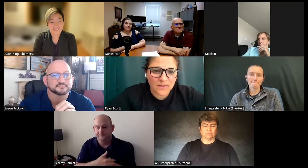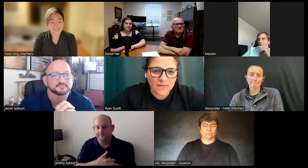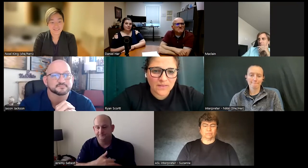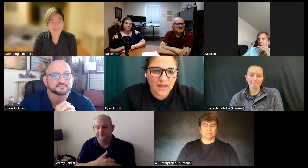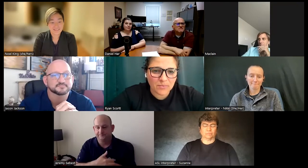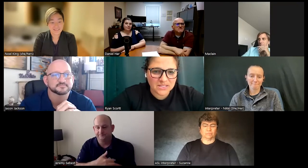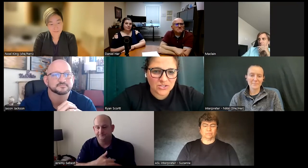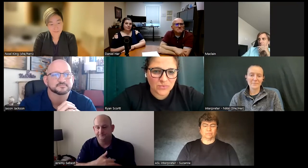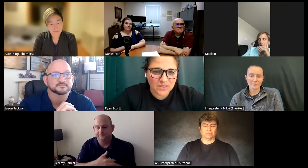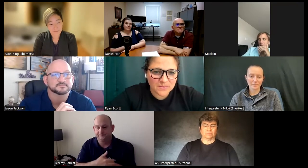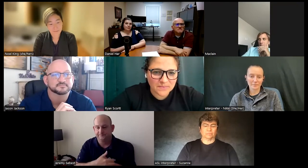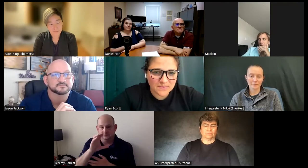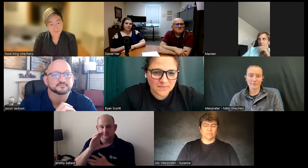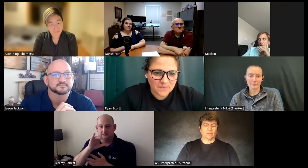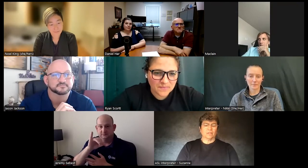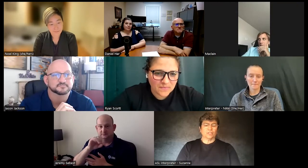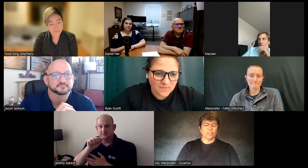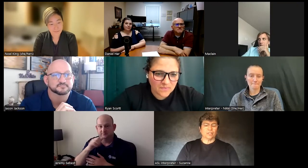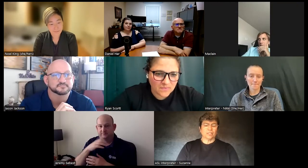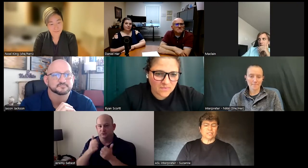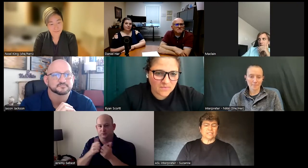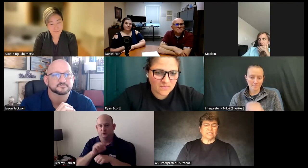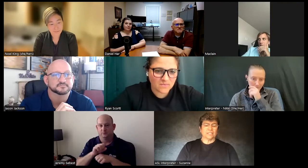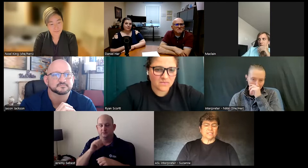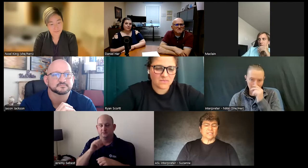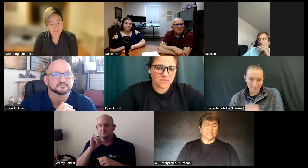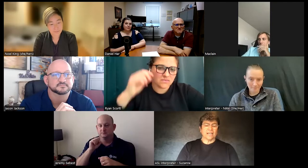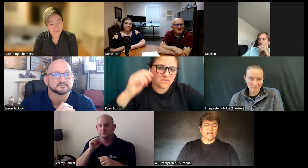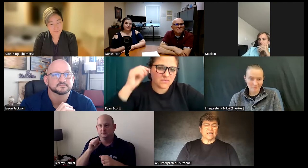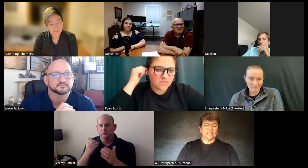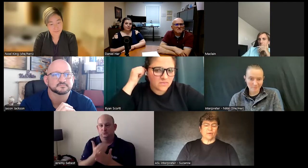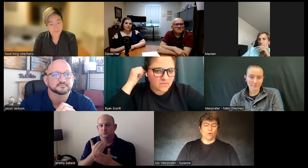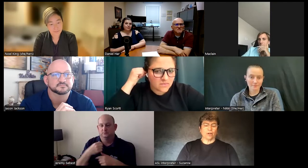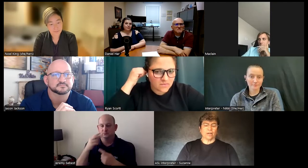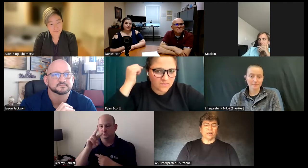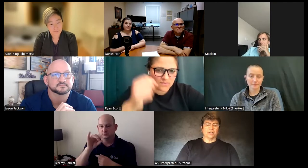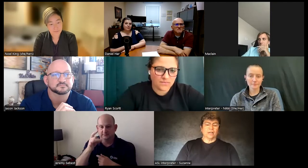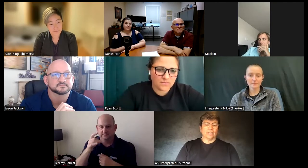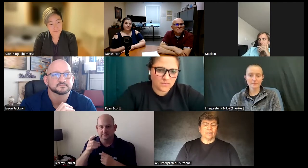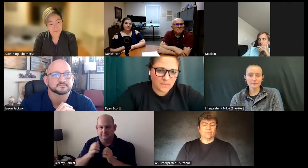that presentation was sure since the CIFA work